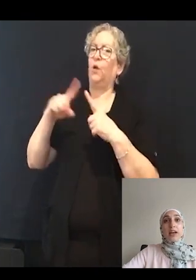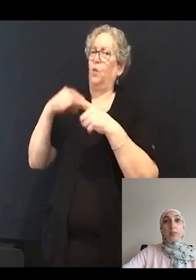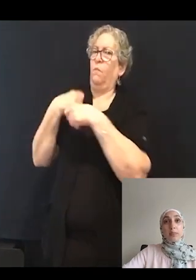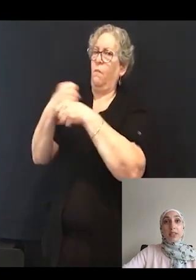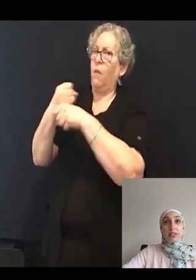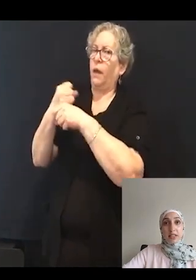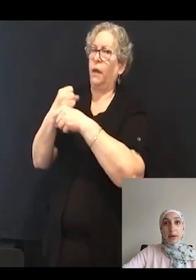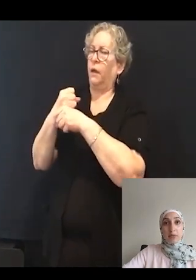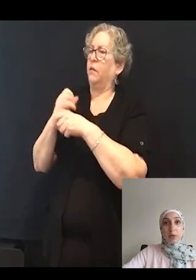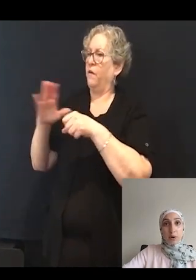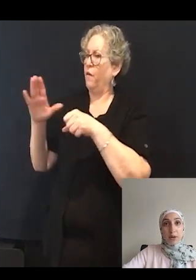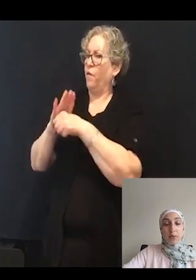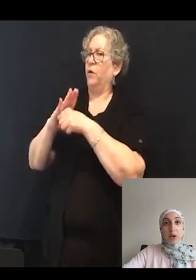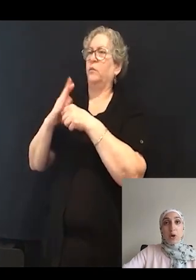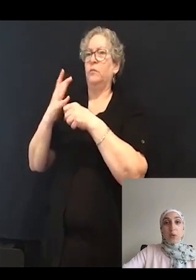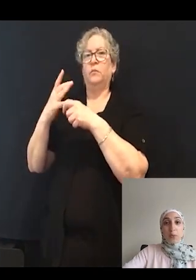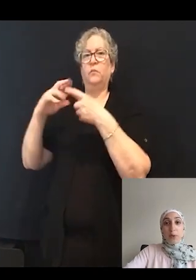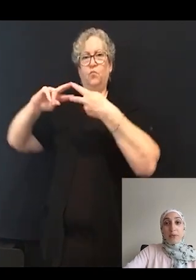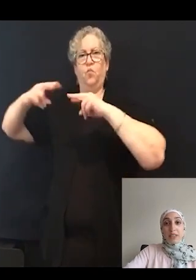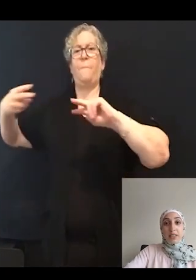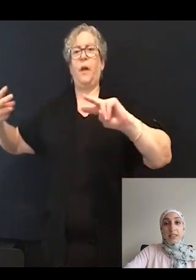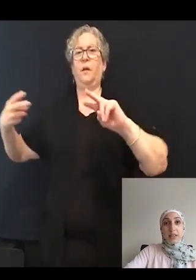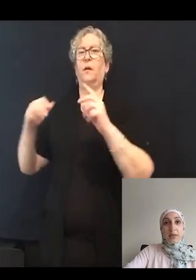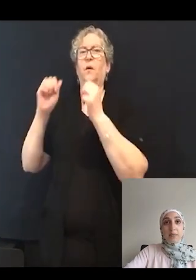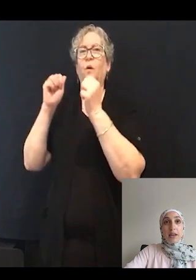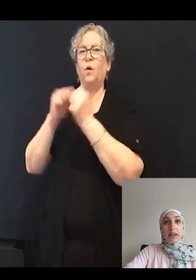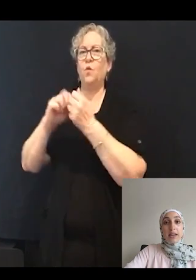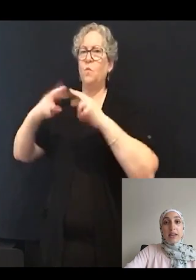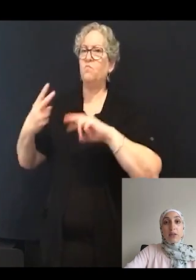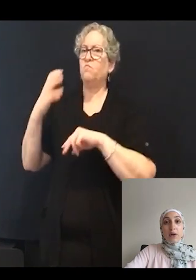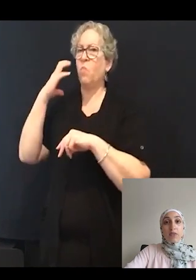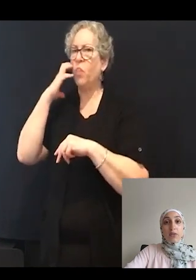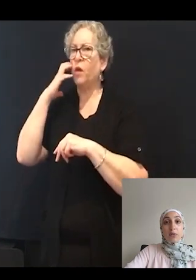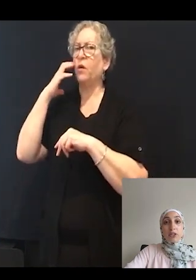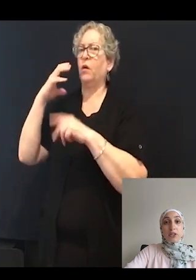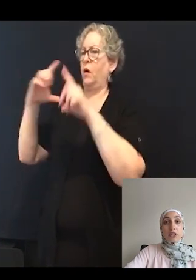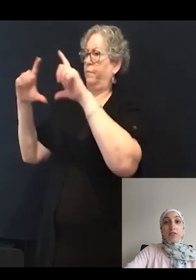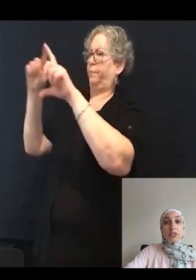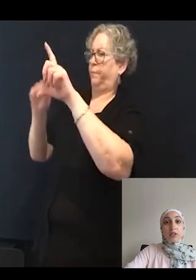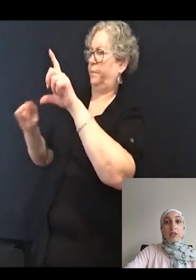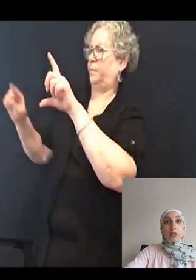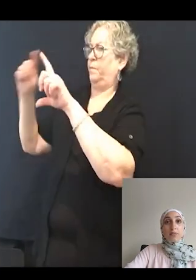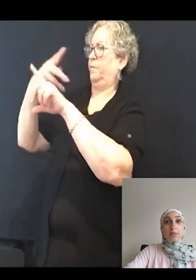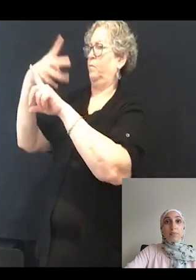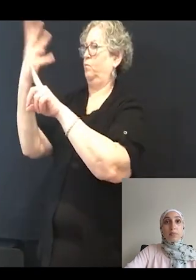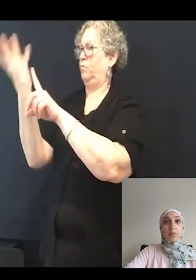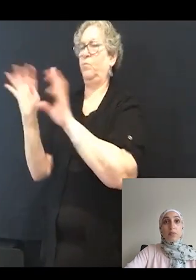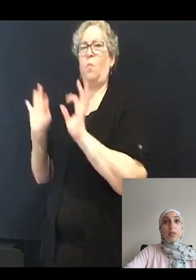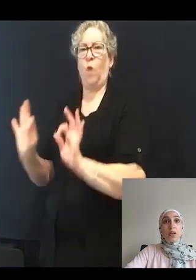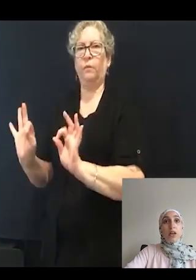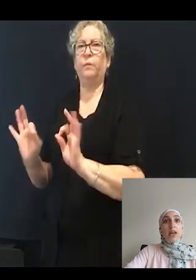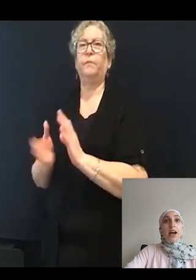a complete synaptic ribbon with a ribbon density and a halo of glutamatergic vesicles.